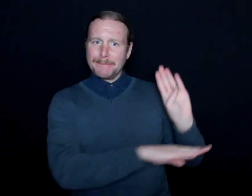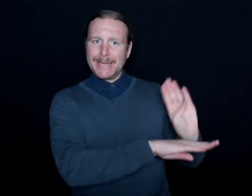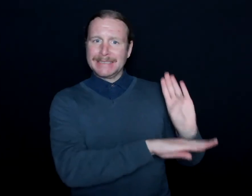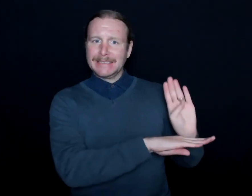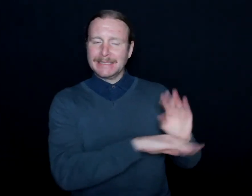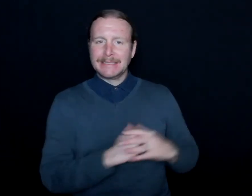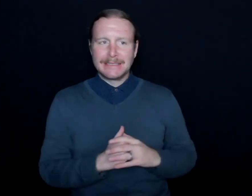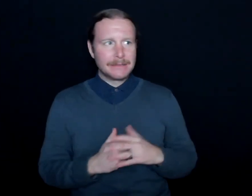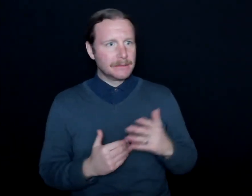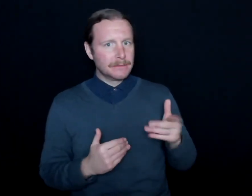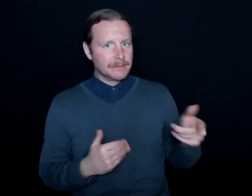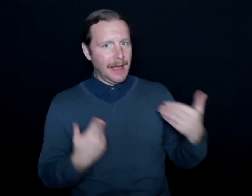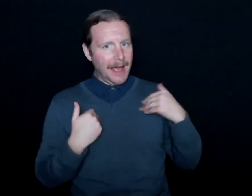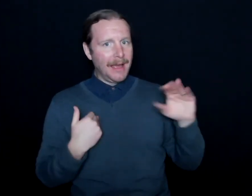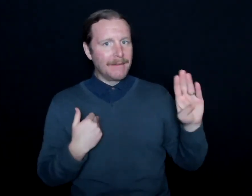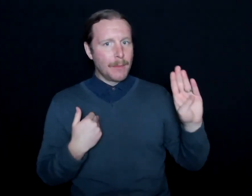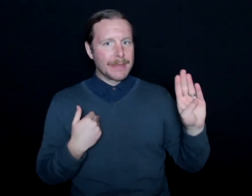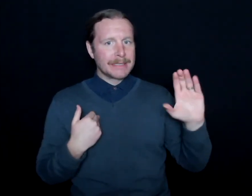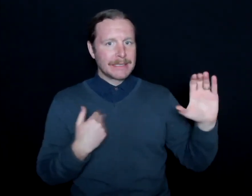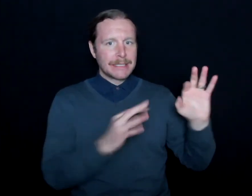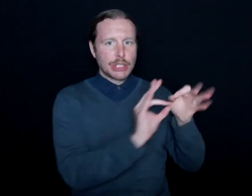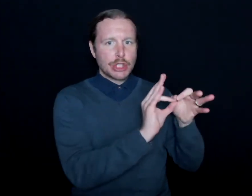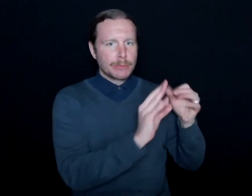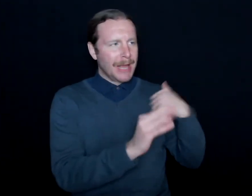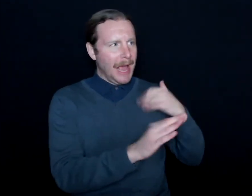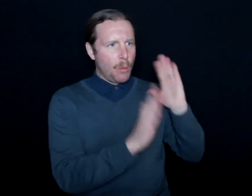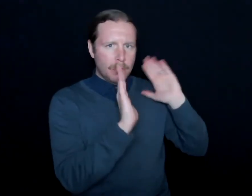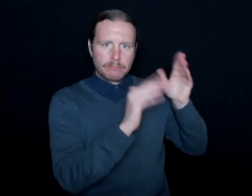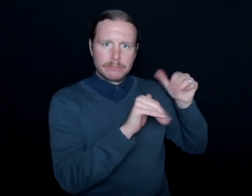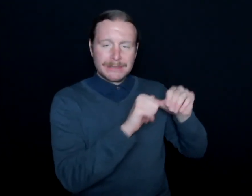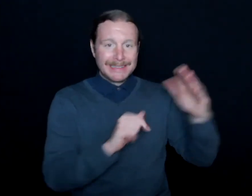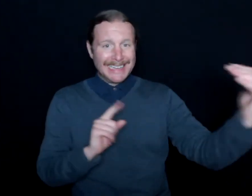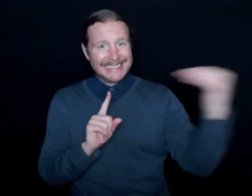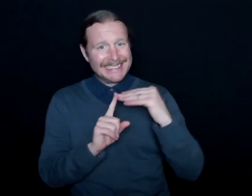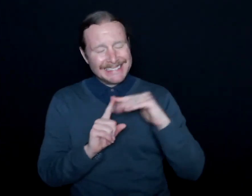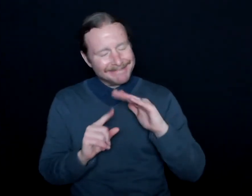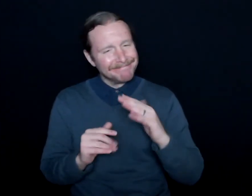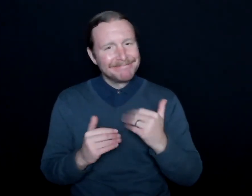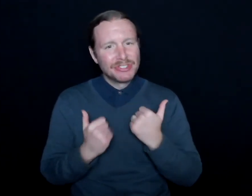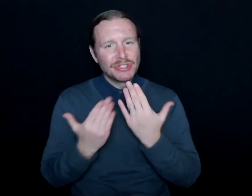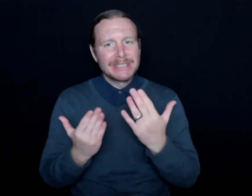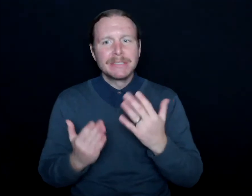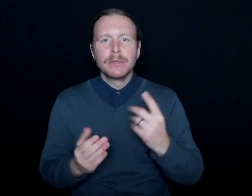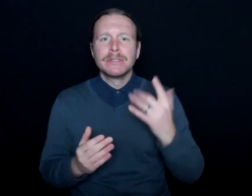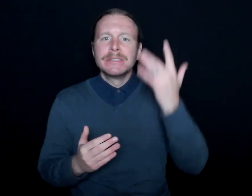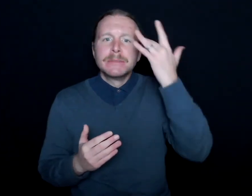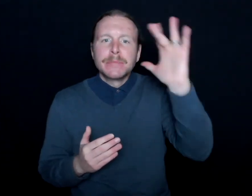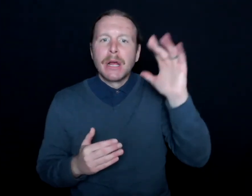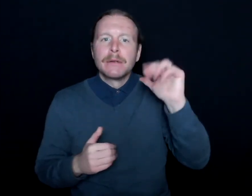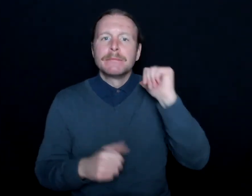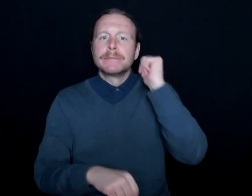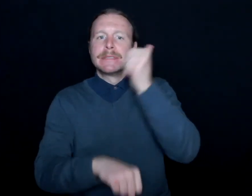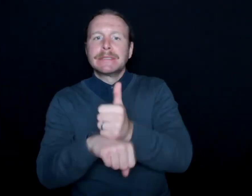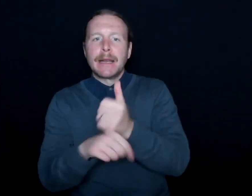I already have Brice Christenson Interpreting, so I'm just going to function like that. And they suggested that it would be smart to set up your own professional sports